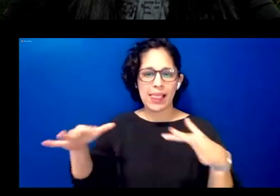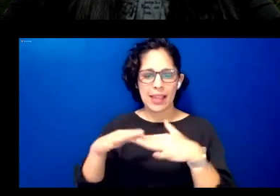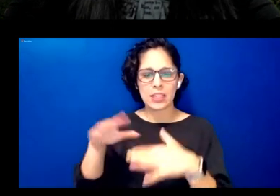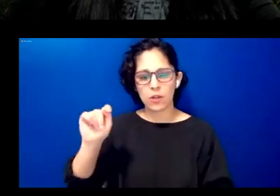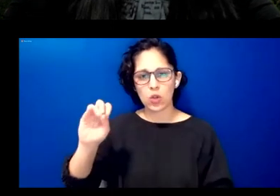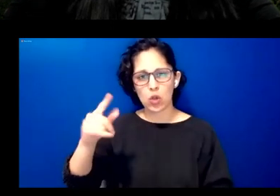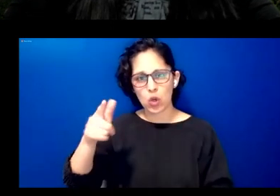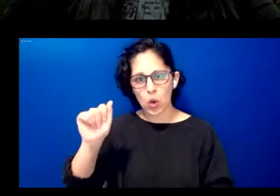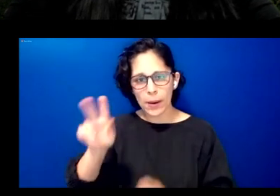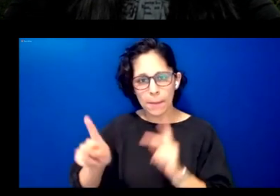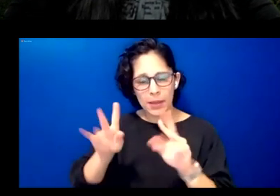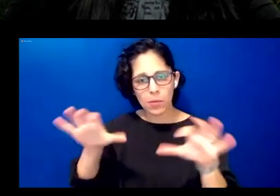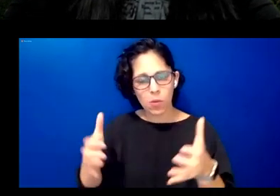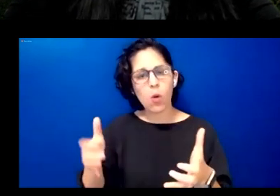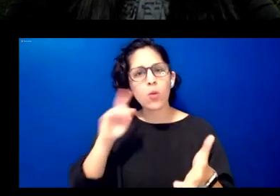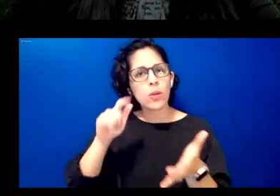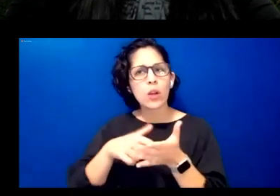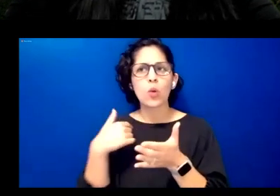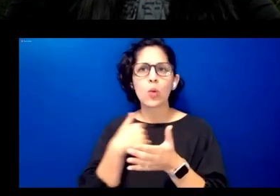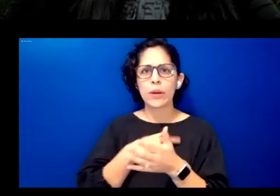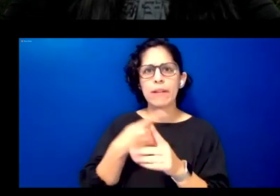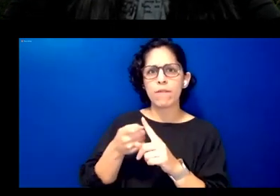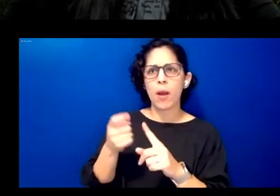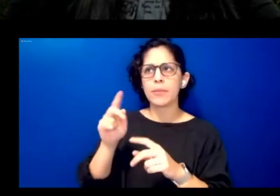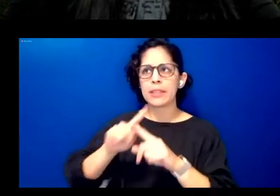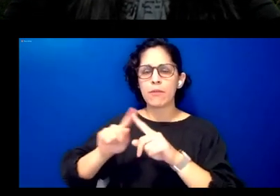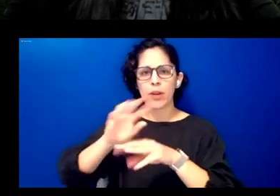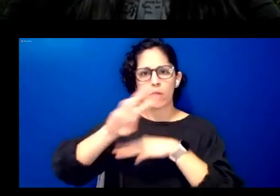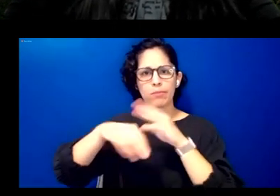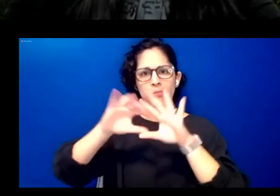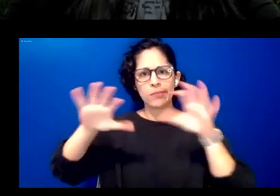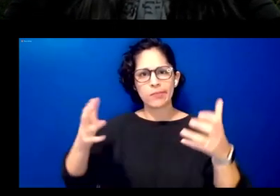while we are all joining from different parts of the globe we are connected and bringing